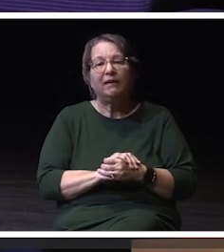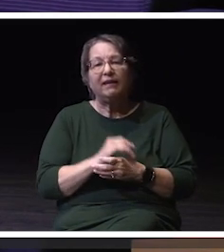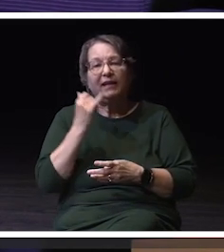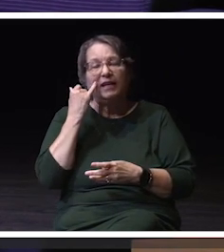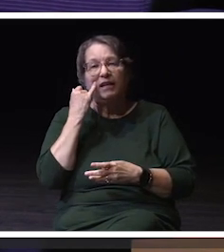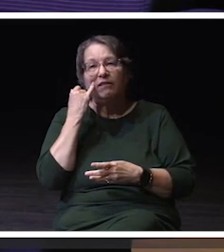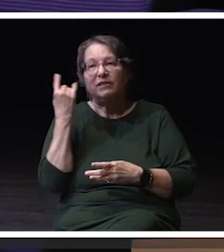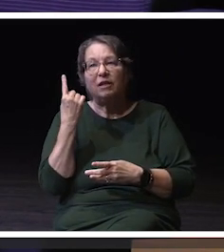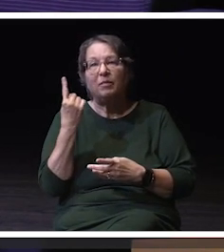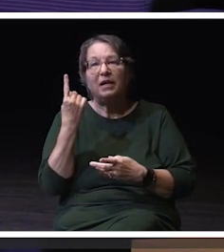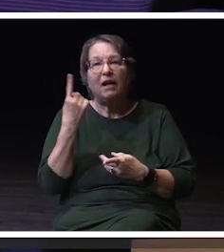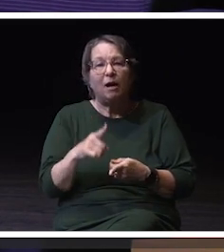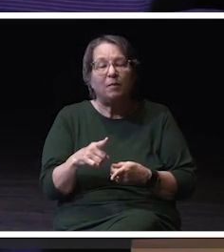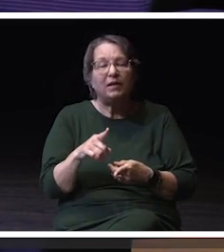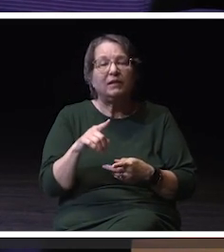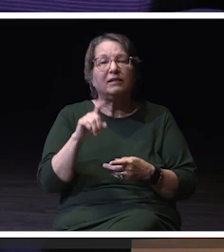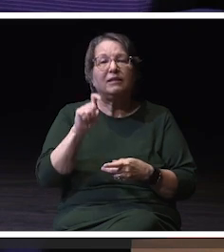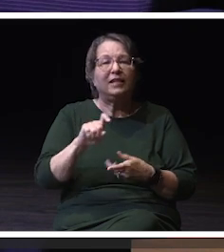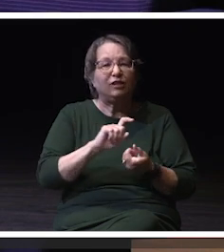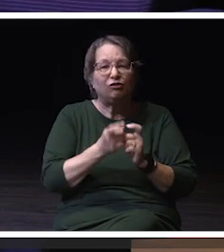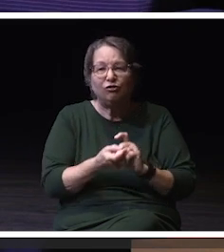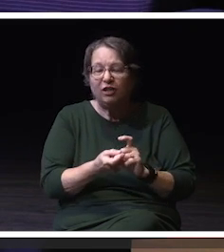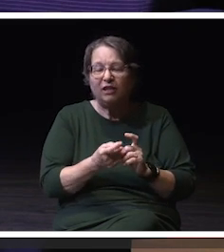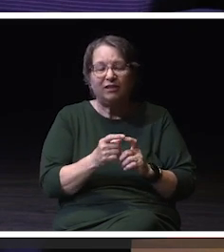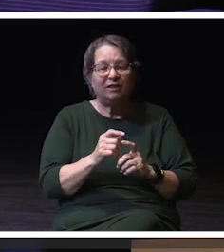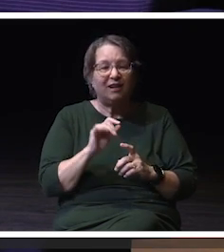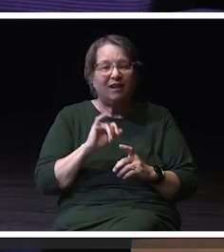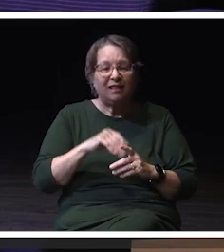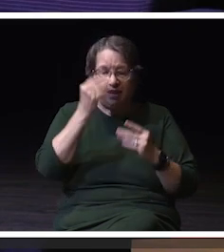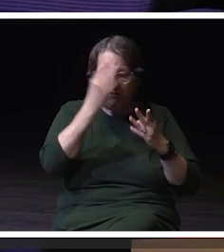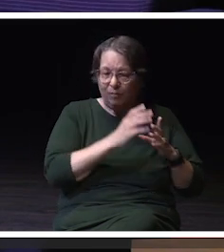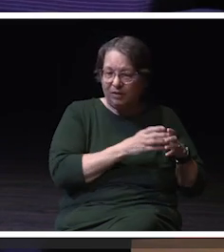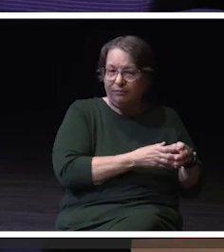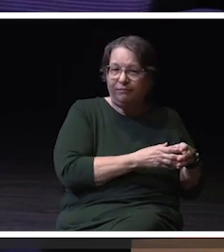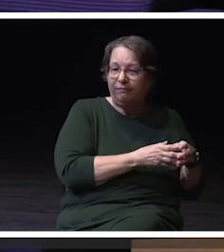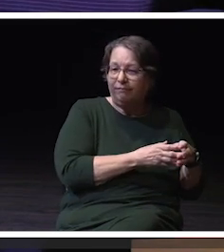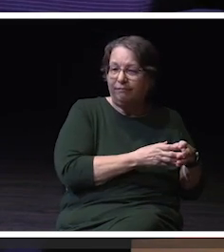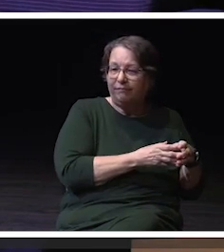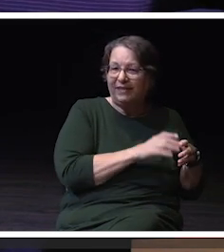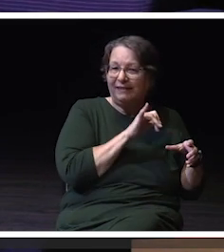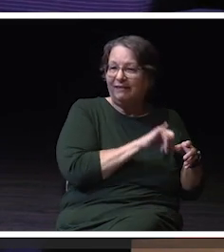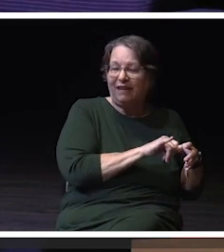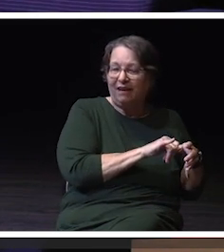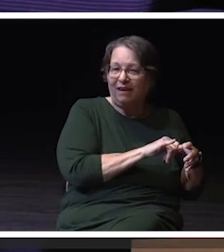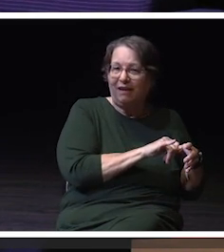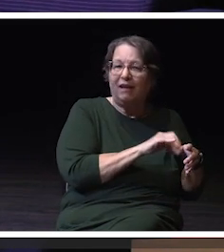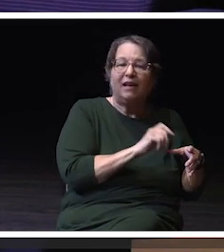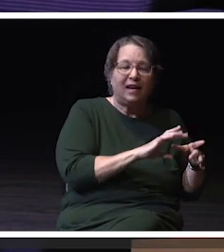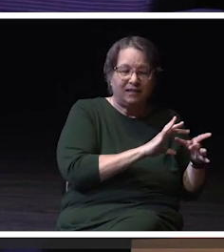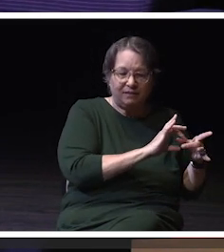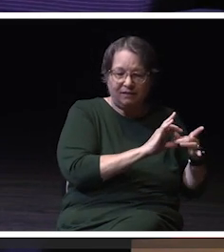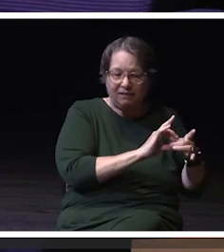and then that information can't just stay off in some corner of the university. It has to reach all of the right people in order